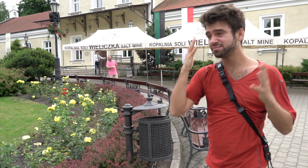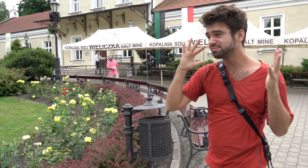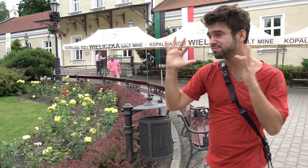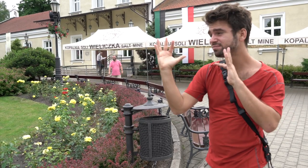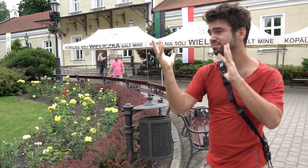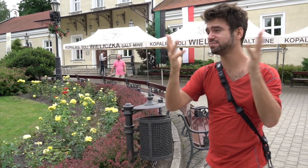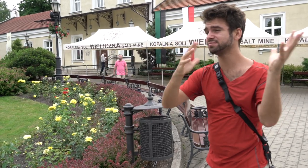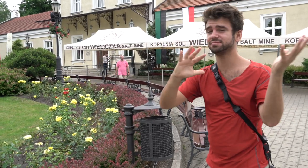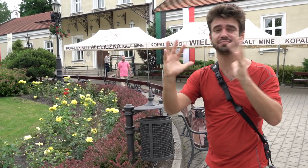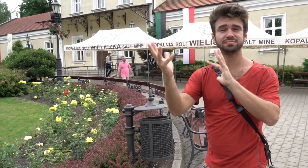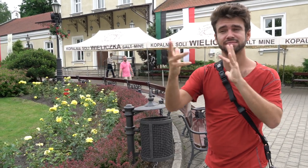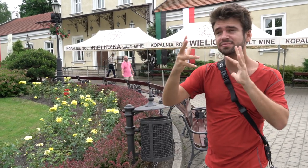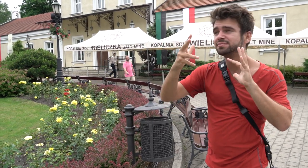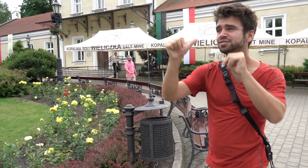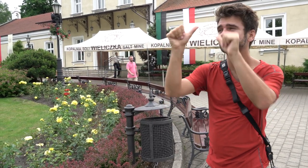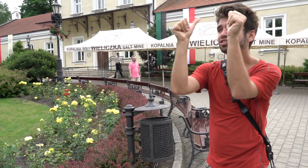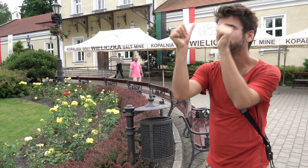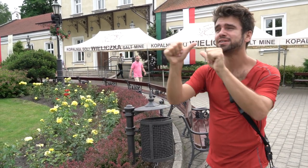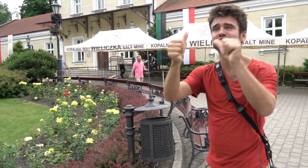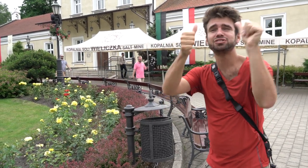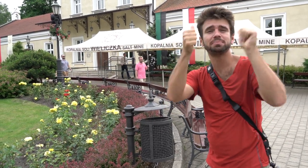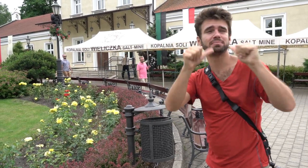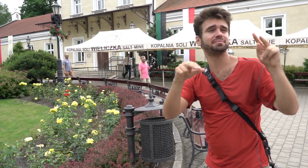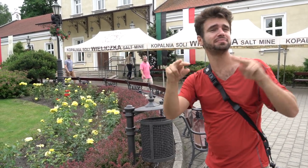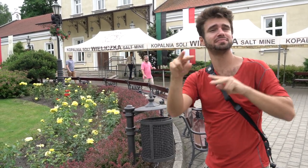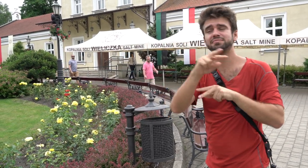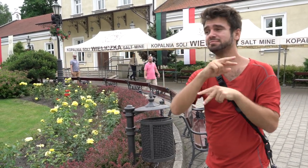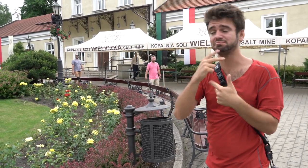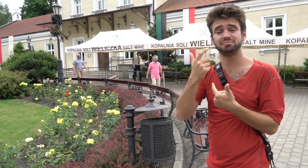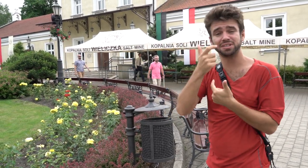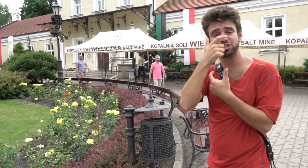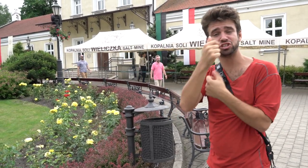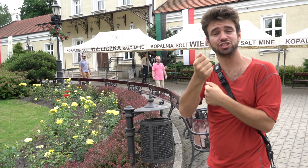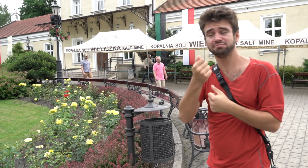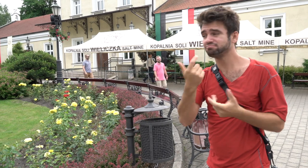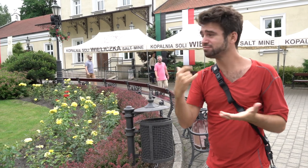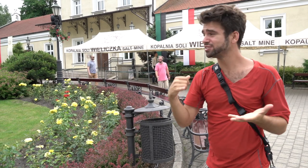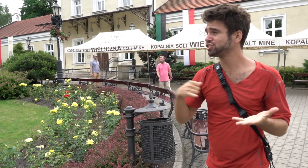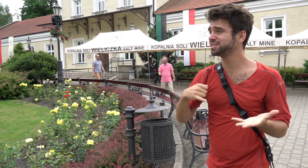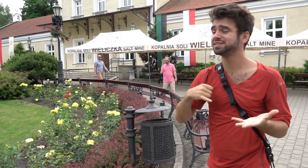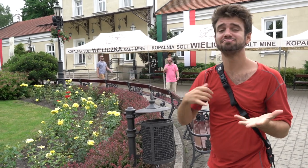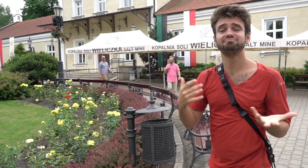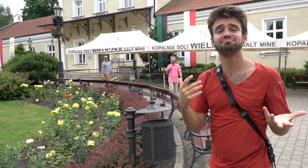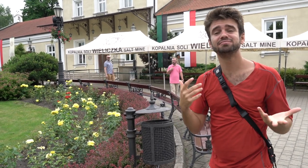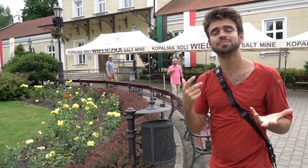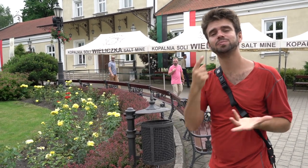Indeed, it's filled with statues, artwork, and everything else is beautiful!